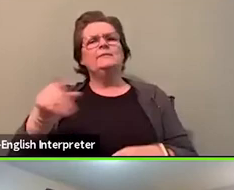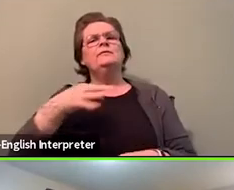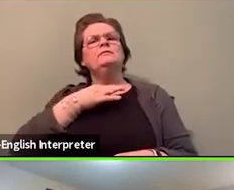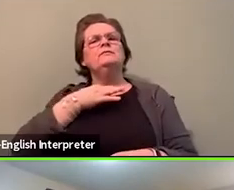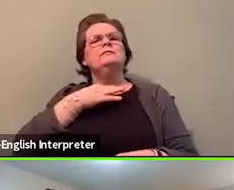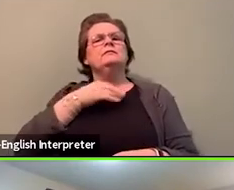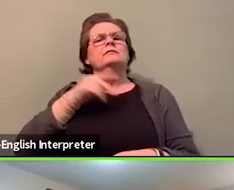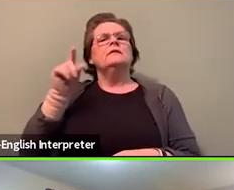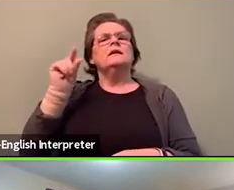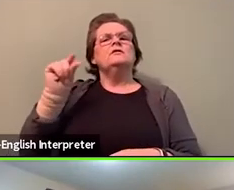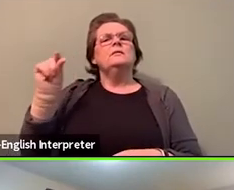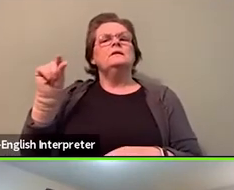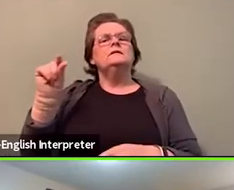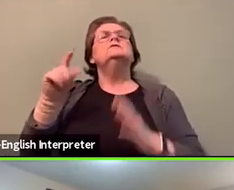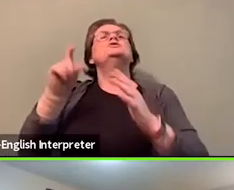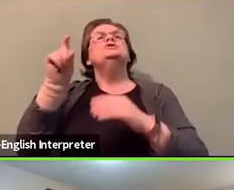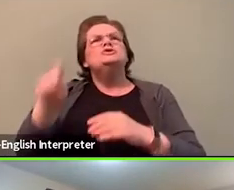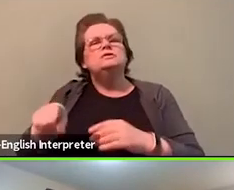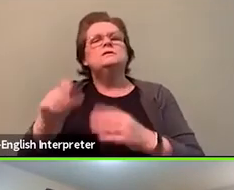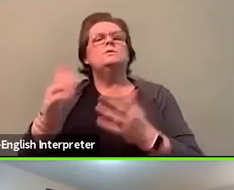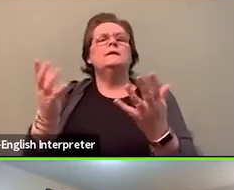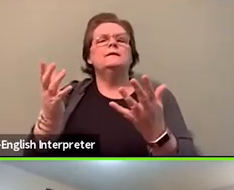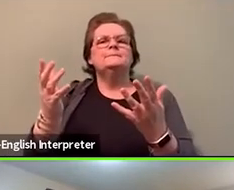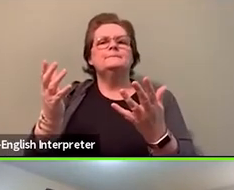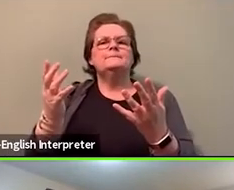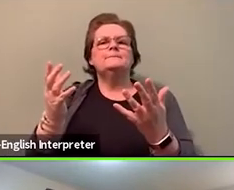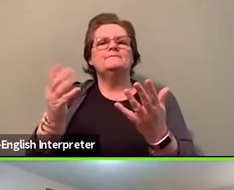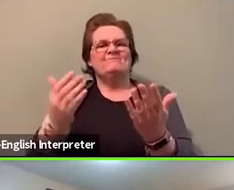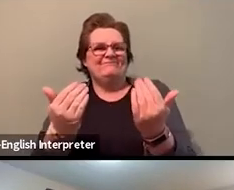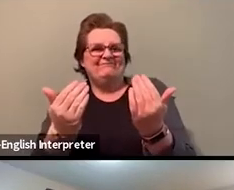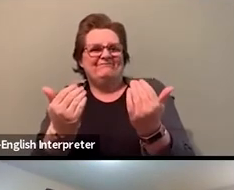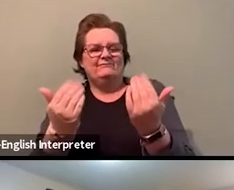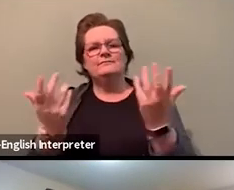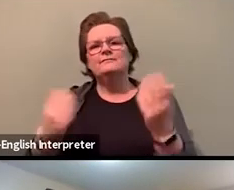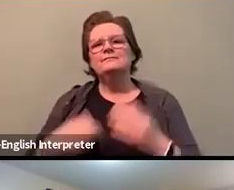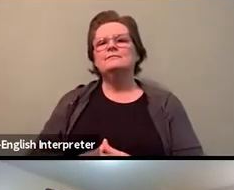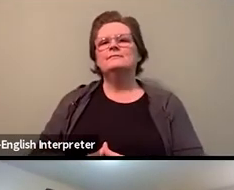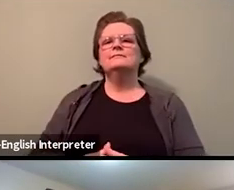You know, if you can wrap it up with piece. Yes, yes, well, first and foremost,